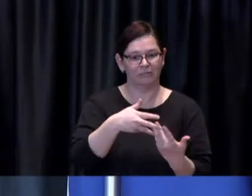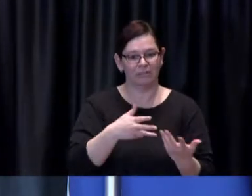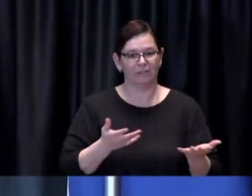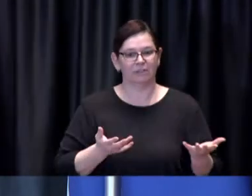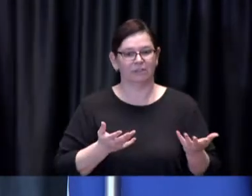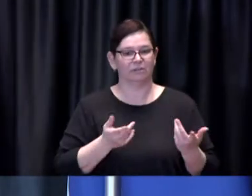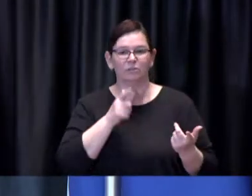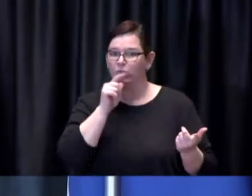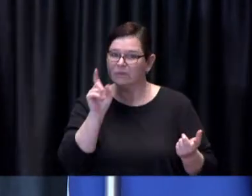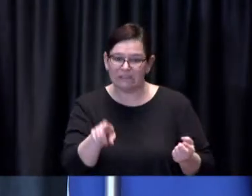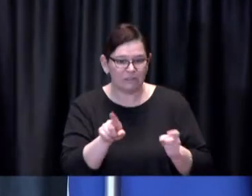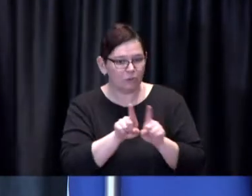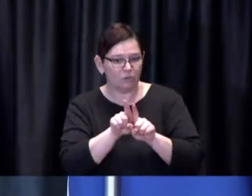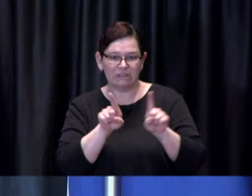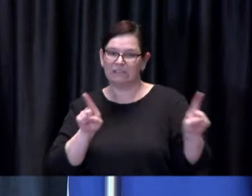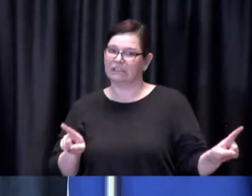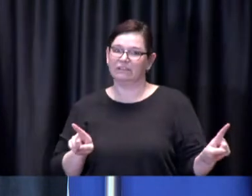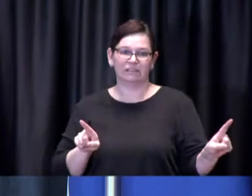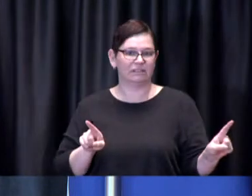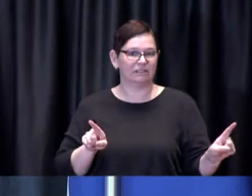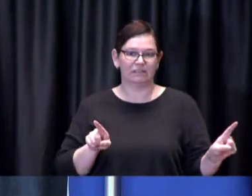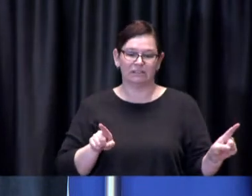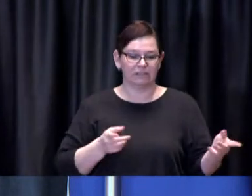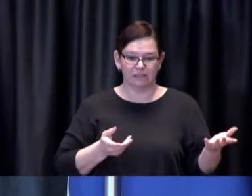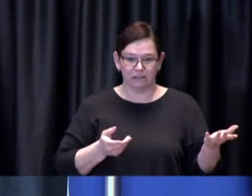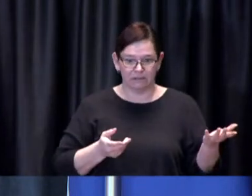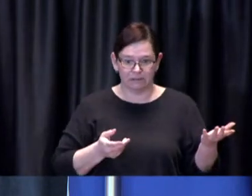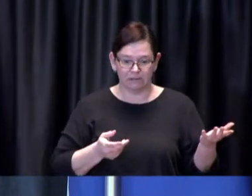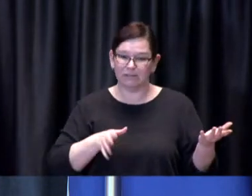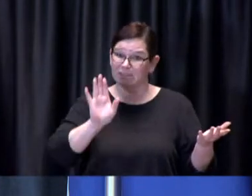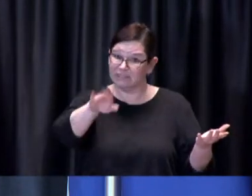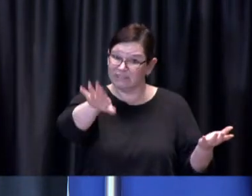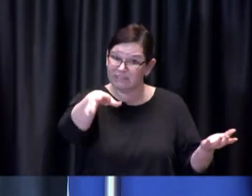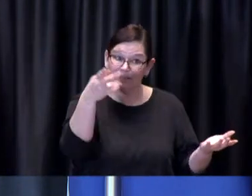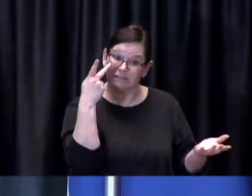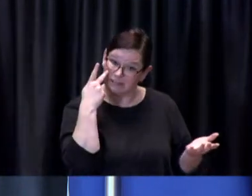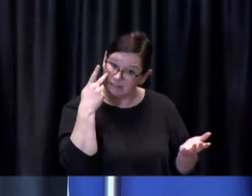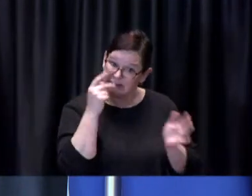The emphasis is on fully vaccinated.